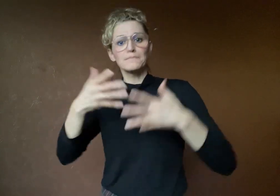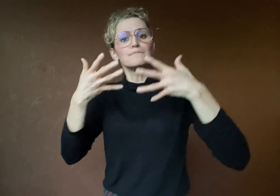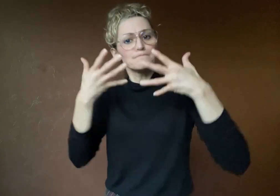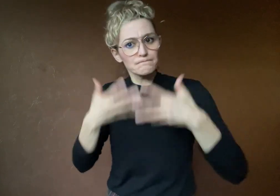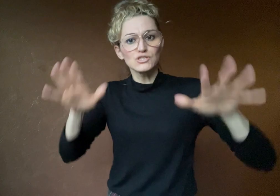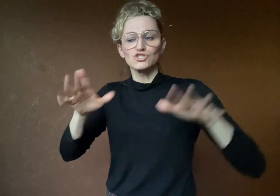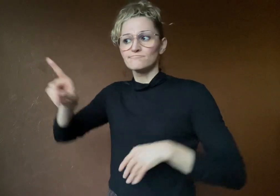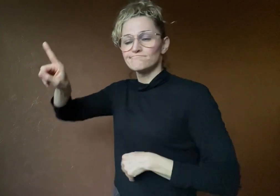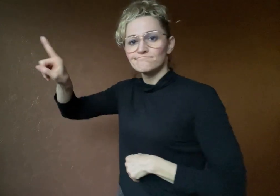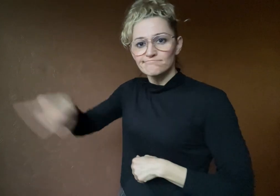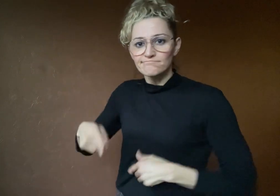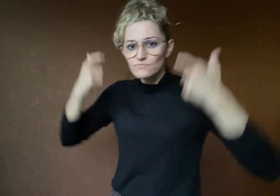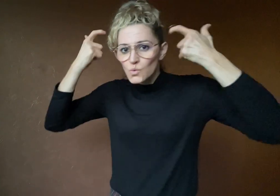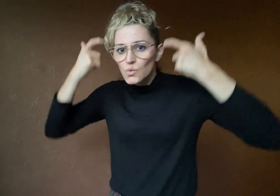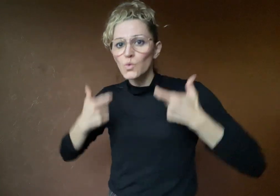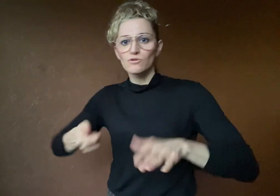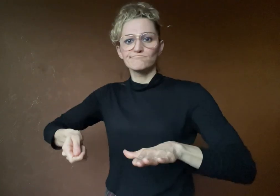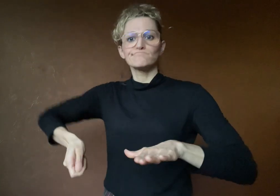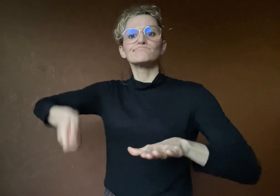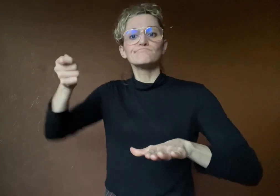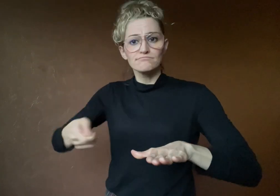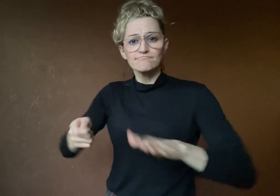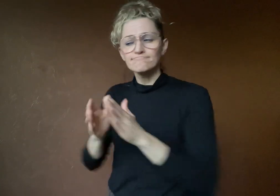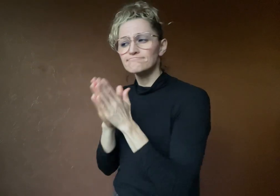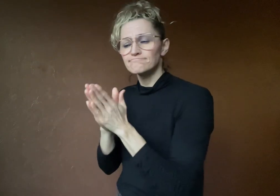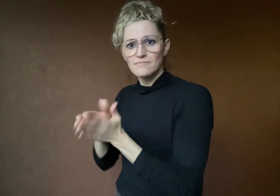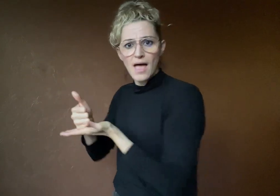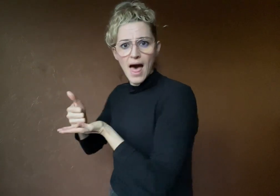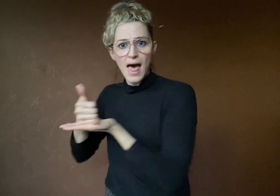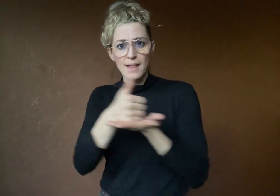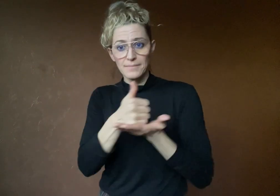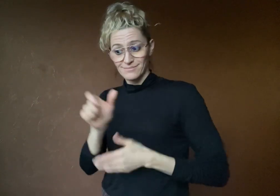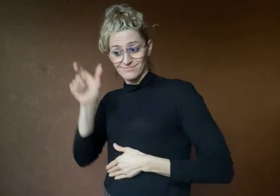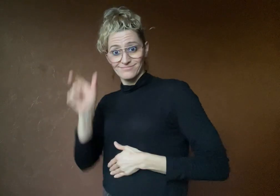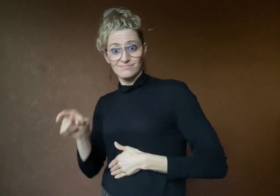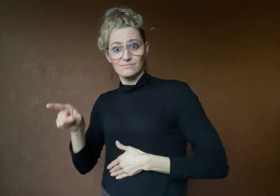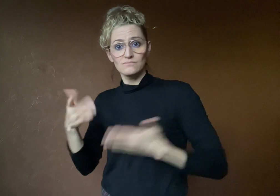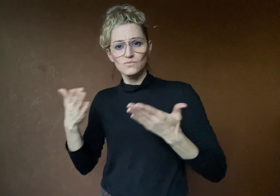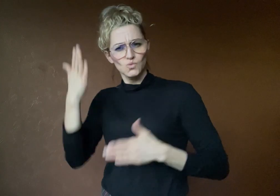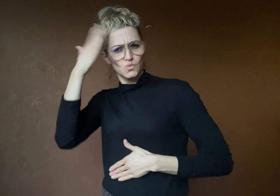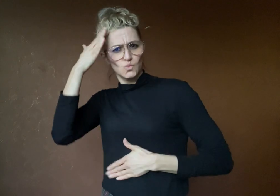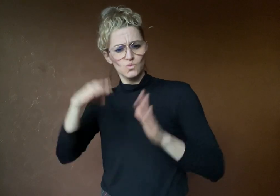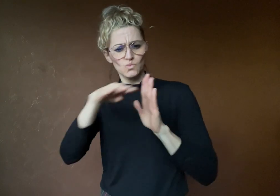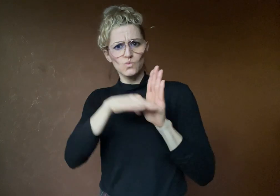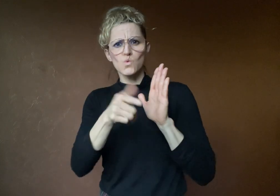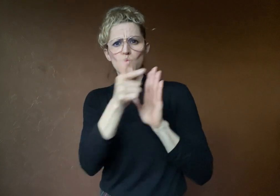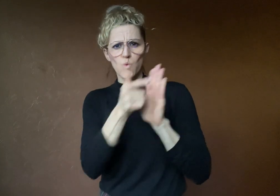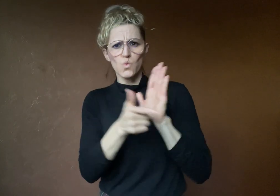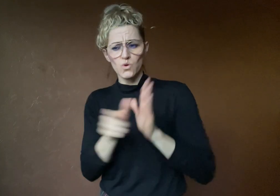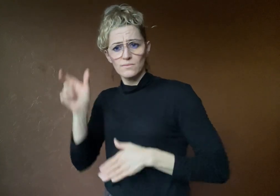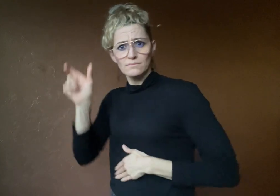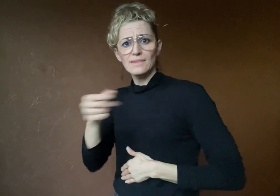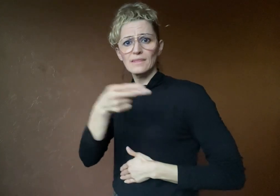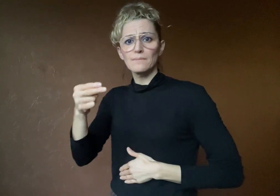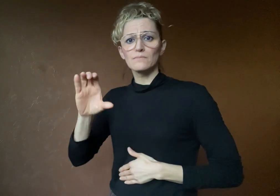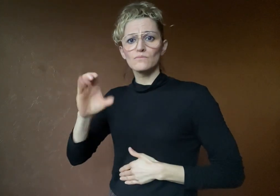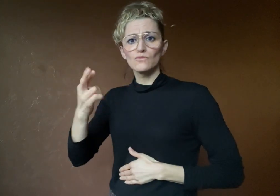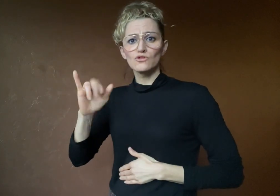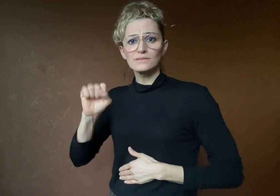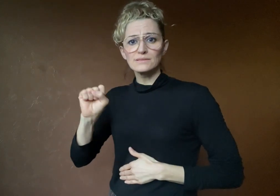taken legal action with help from lawyer Chris Fry as the UK Government